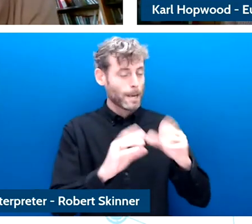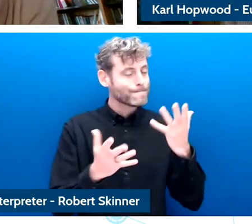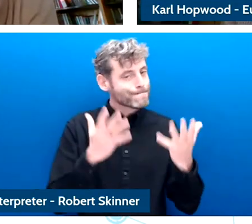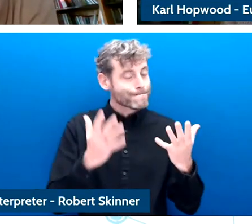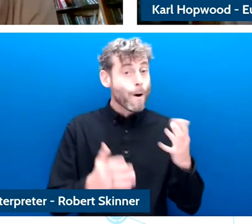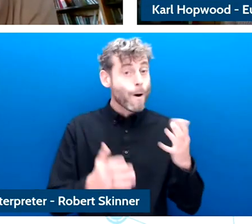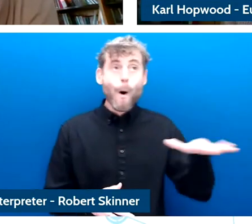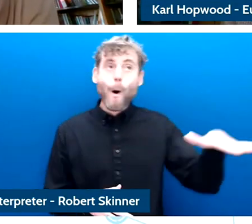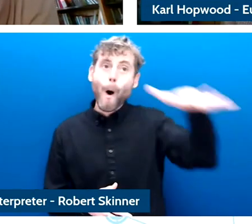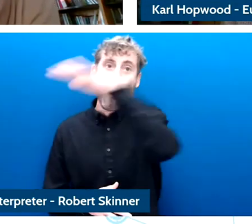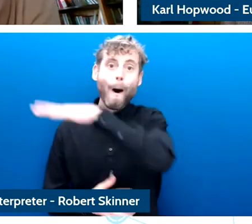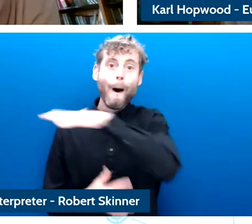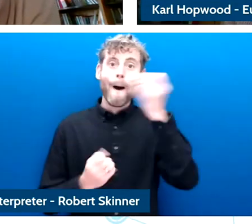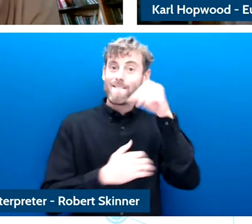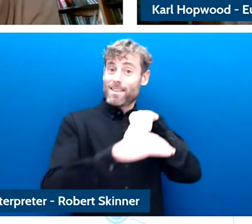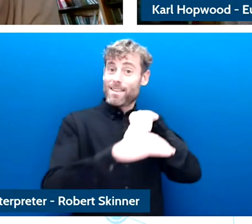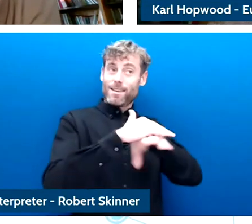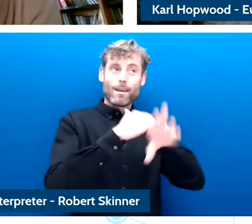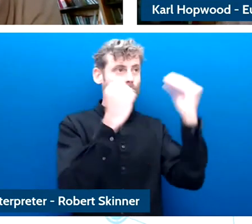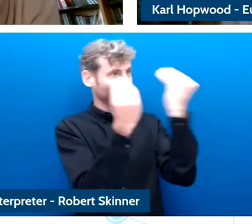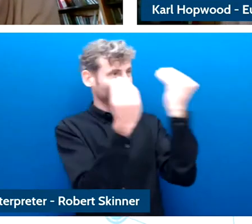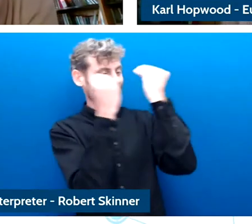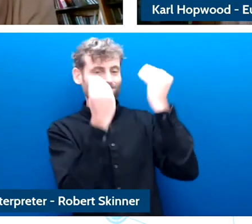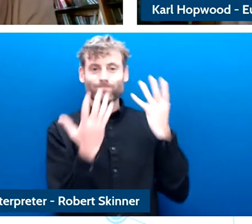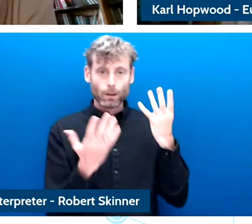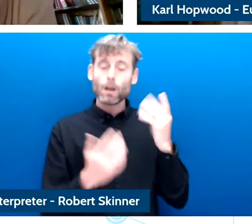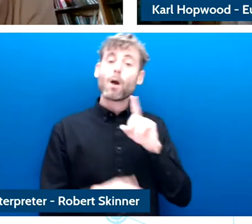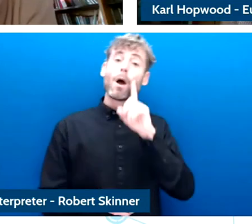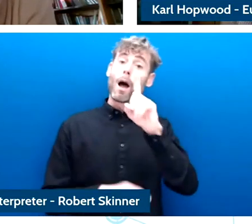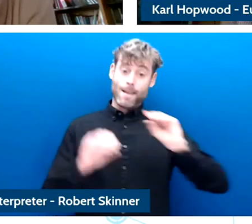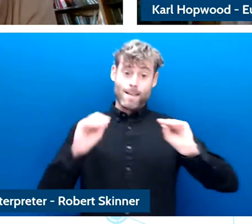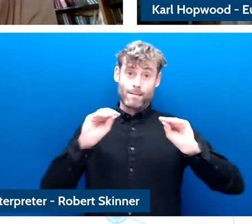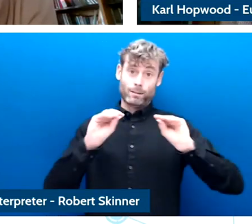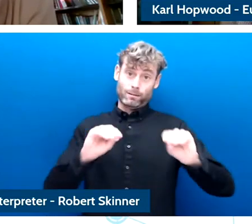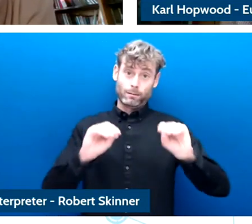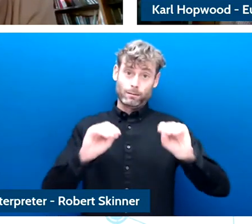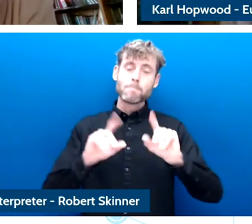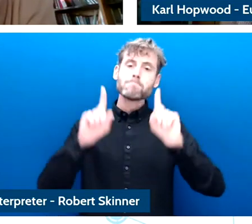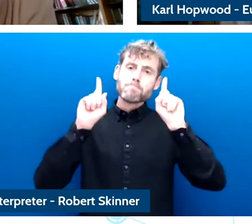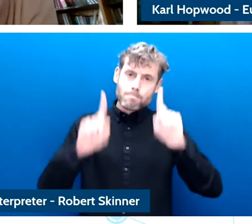friendly and age appropriate for children themselves because they can access that themselves online.